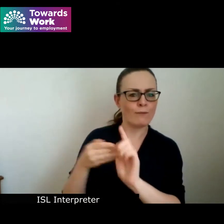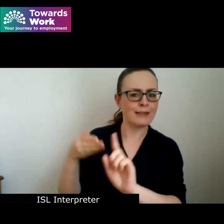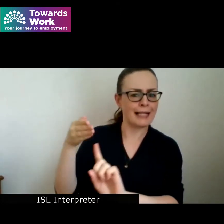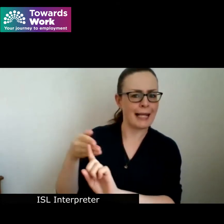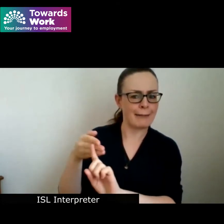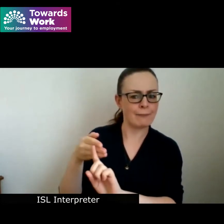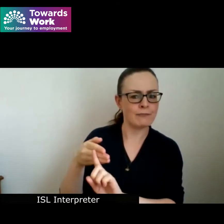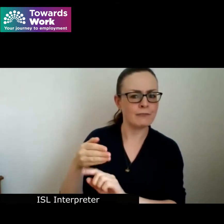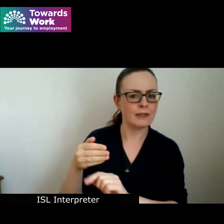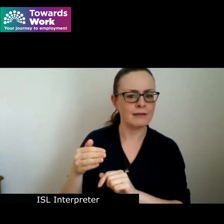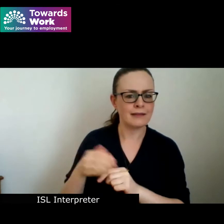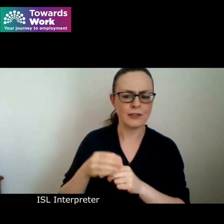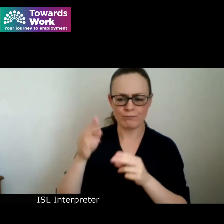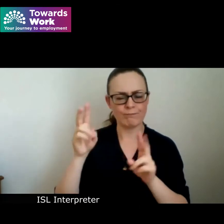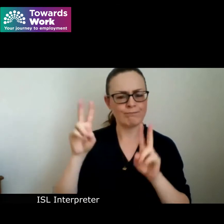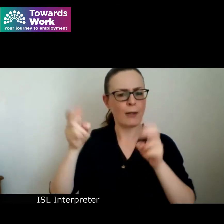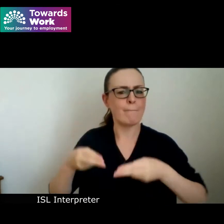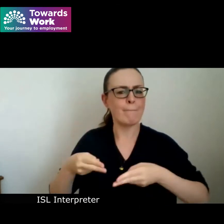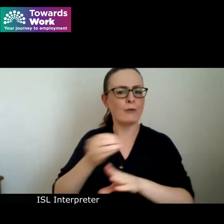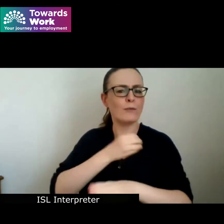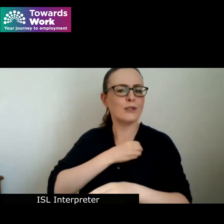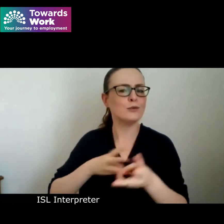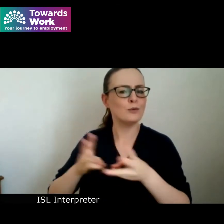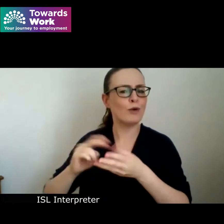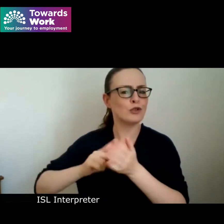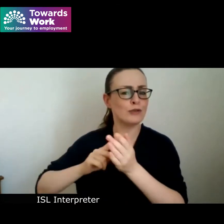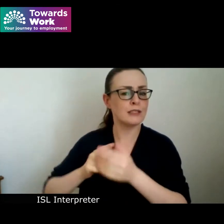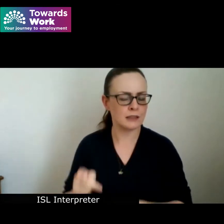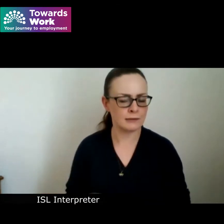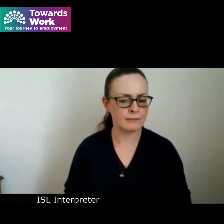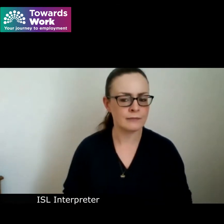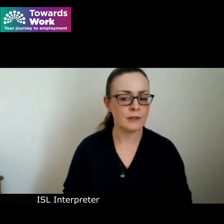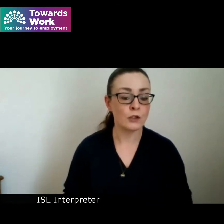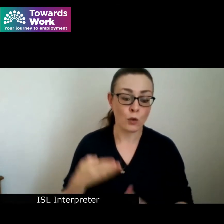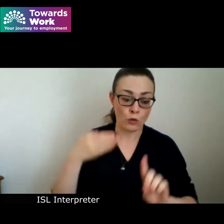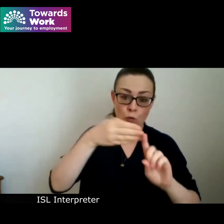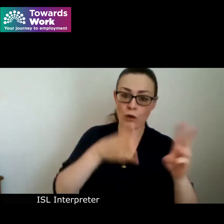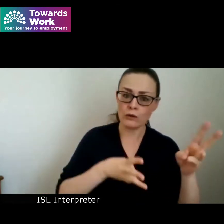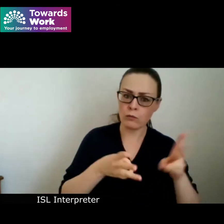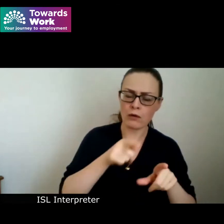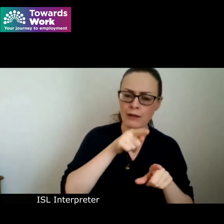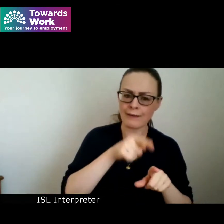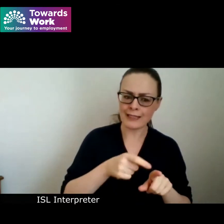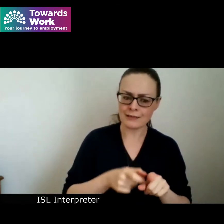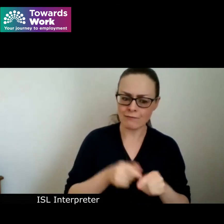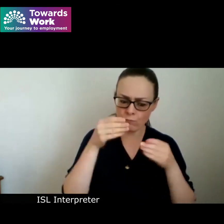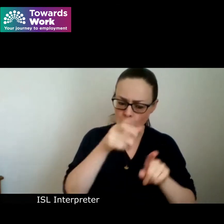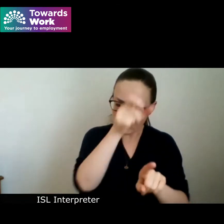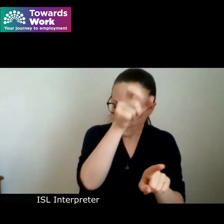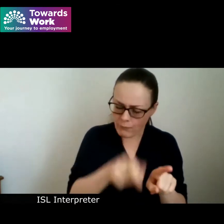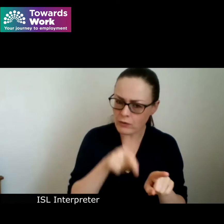and the pathways to work strategy Towards Work is a person-focused initiative developed to